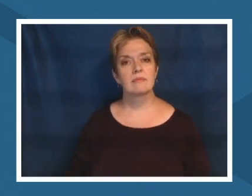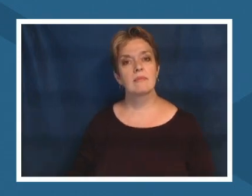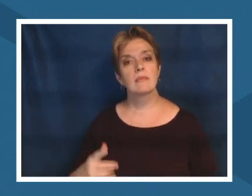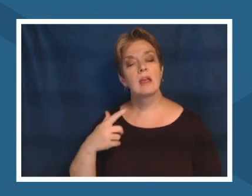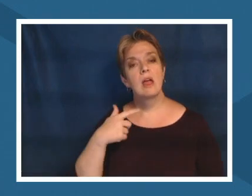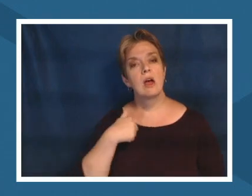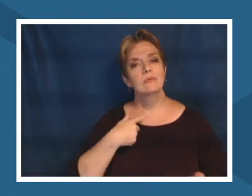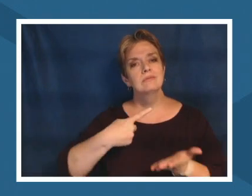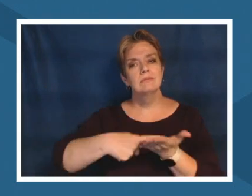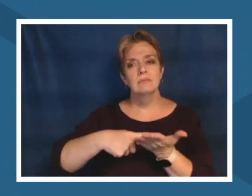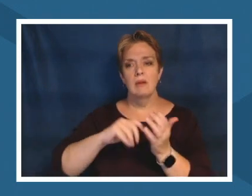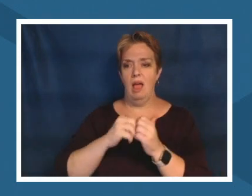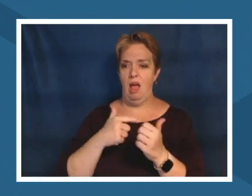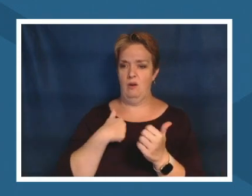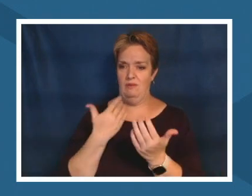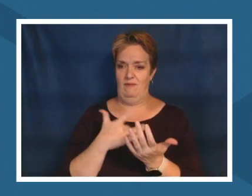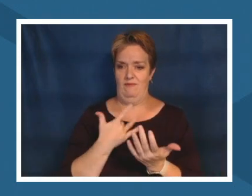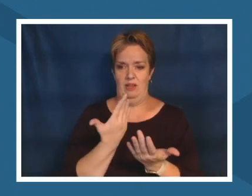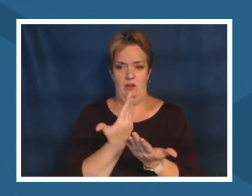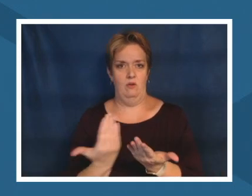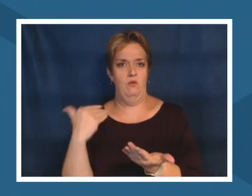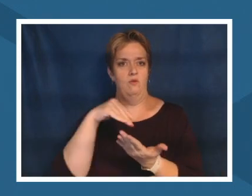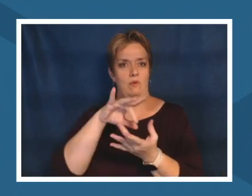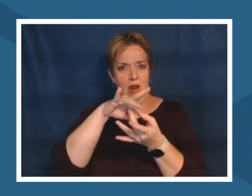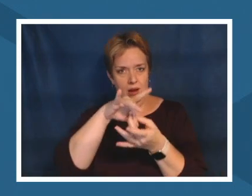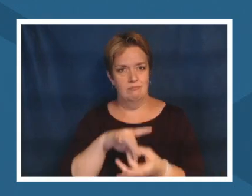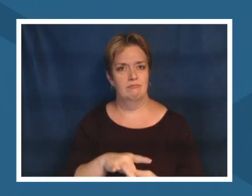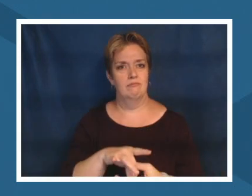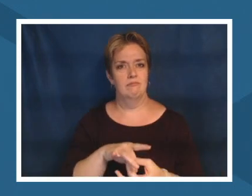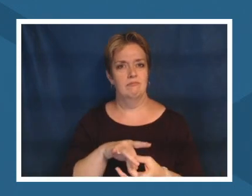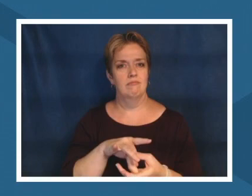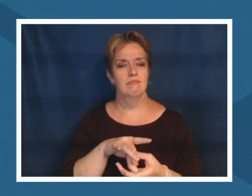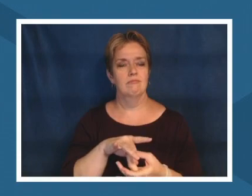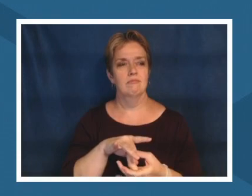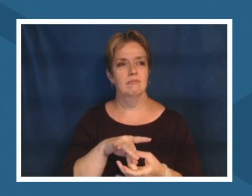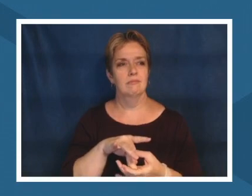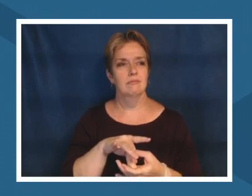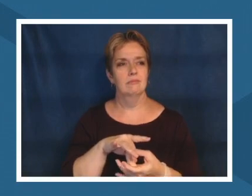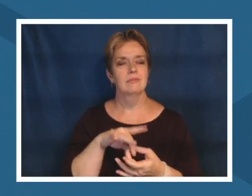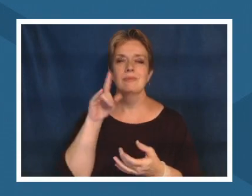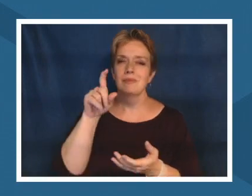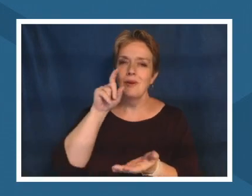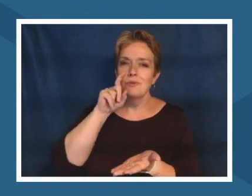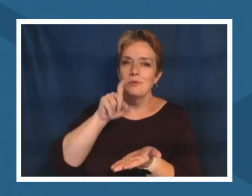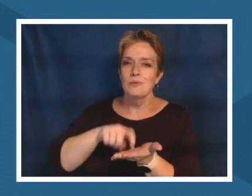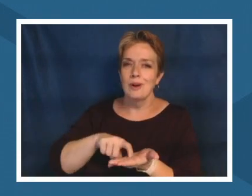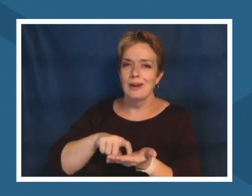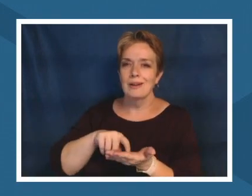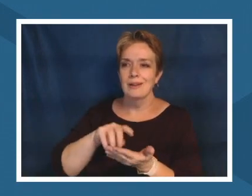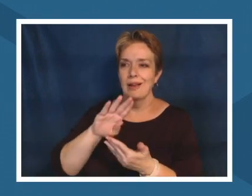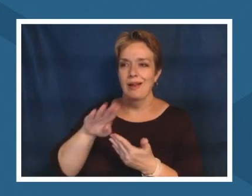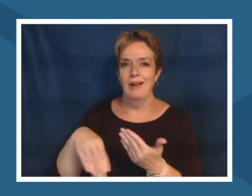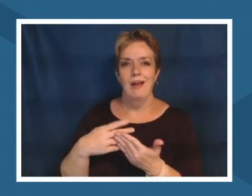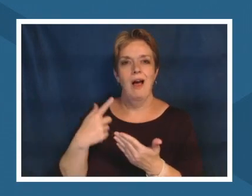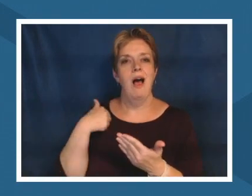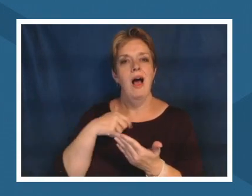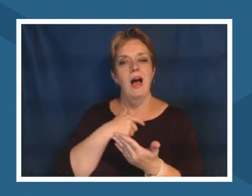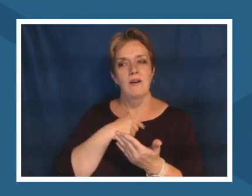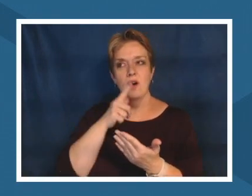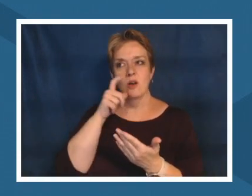i think it's important to recognize all of us who have been or remain dispossessed